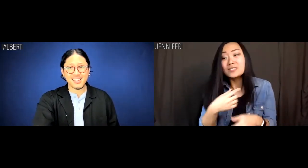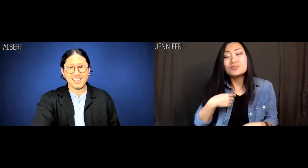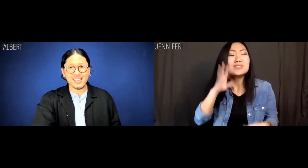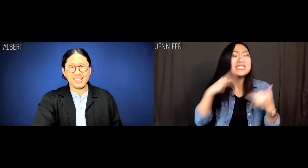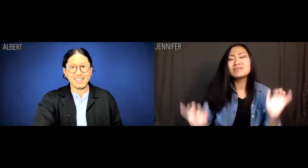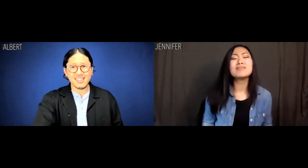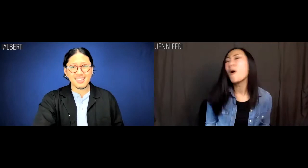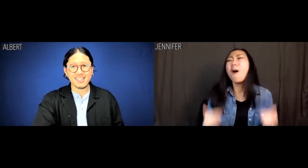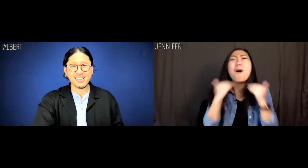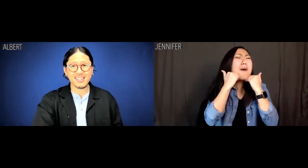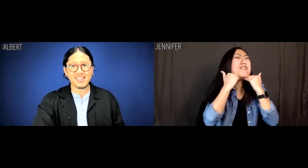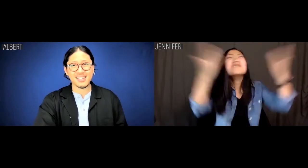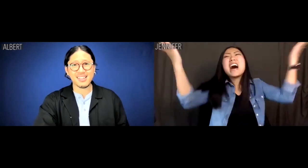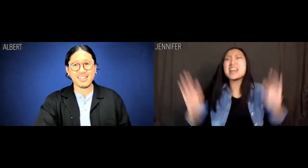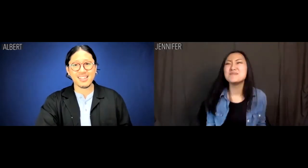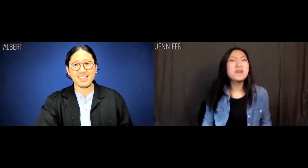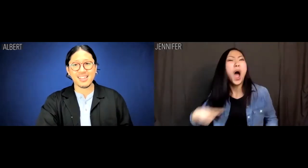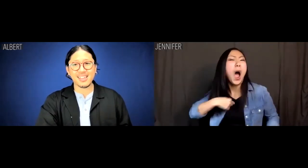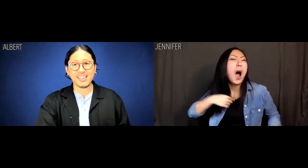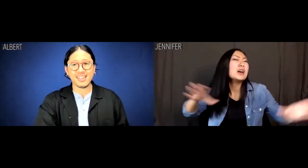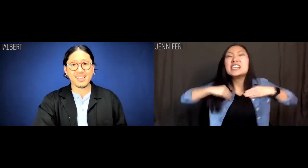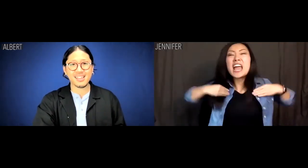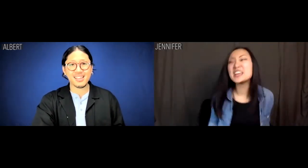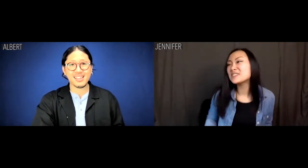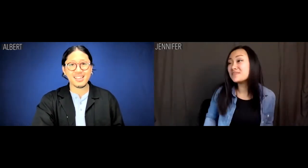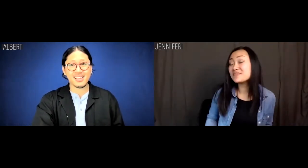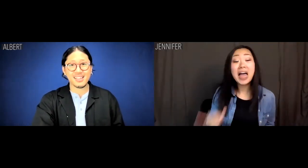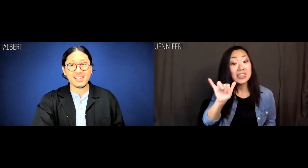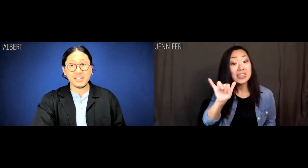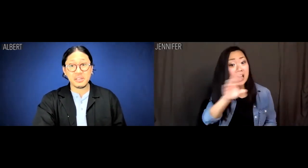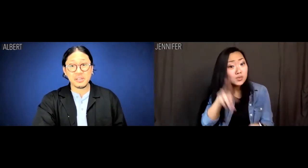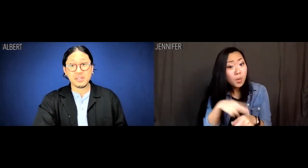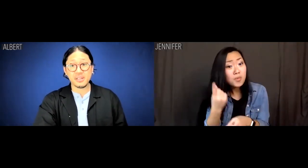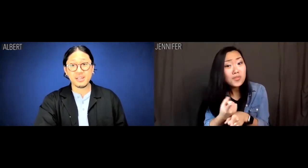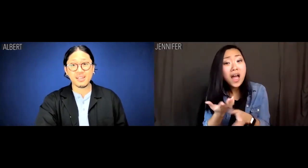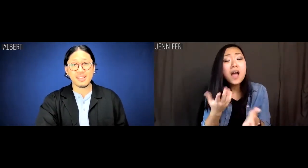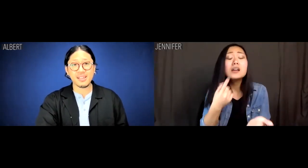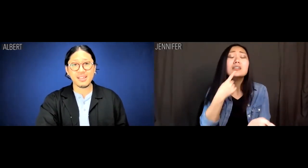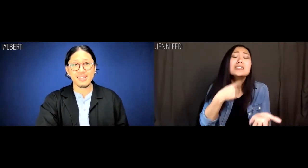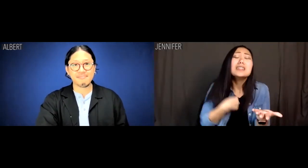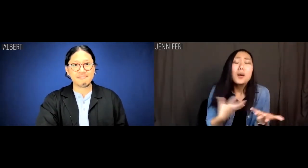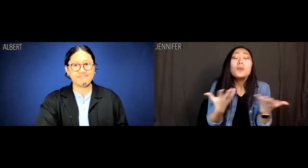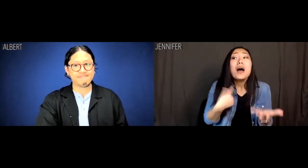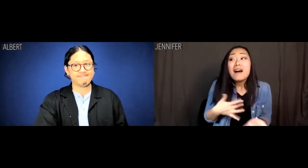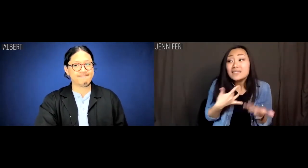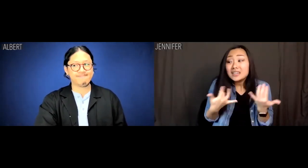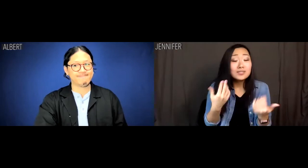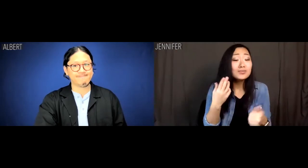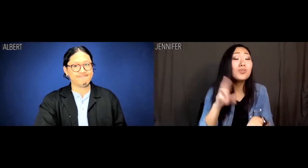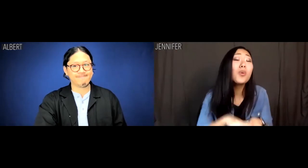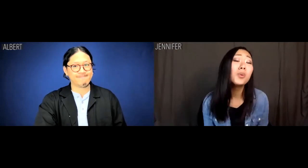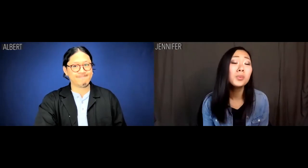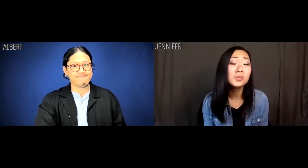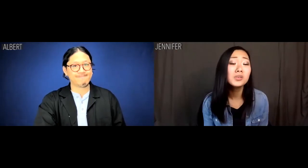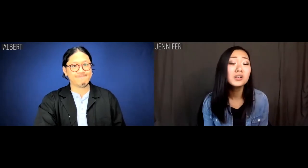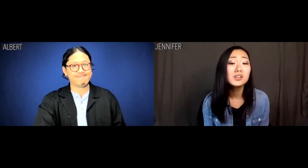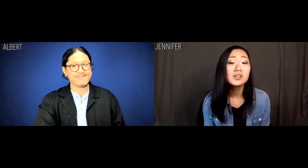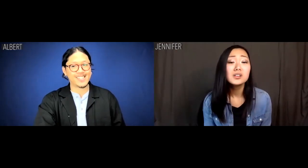I'd still be like, "fuckit, I'll take it." That's normal, right? Tell me what I feel is normal.